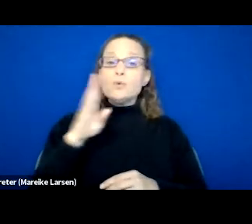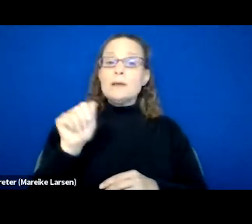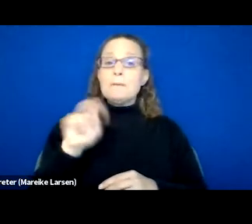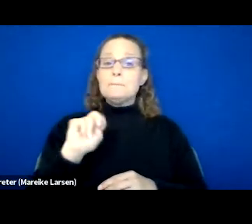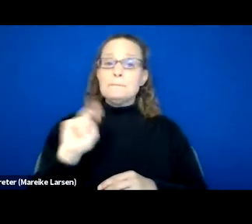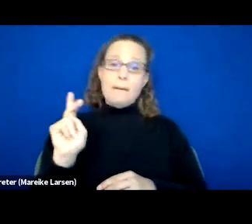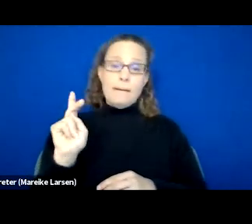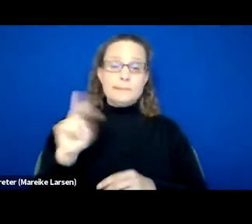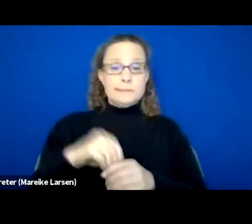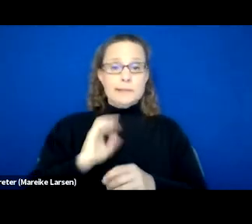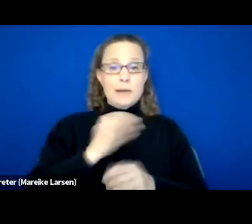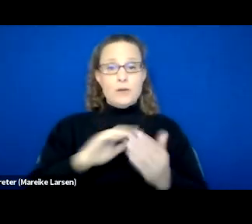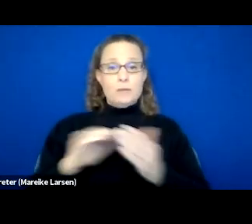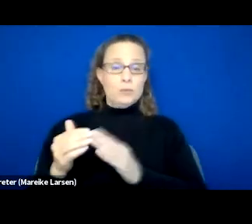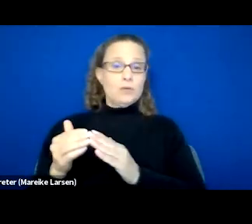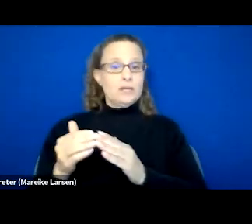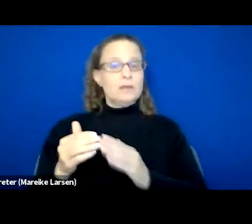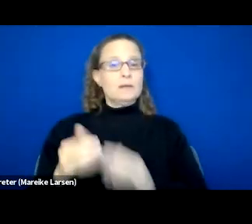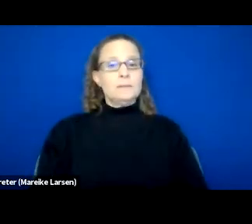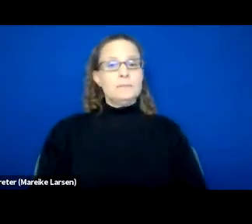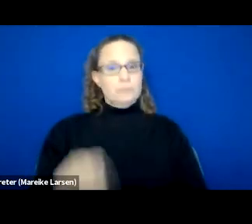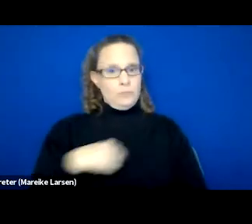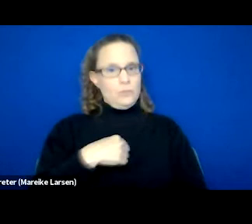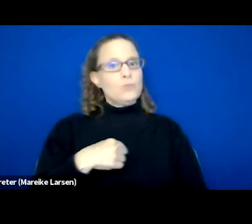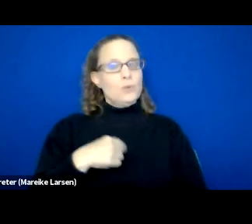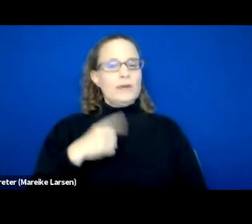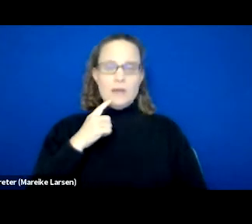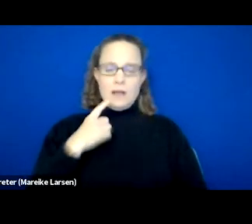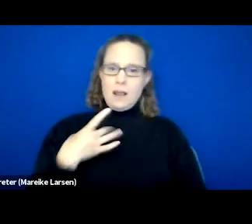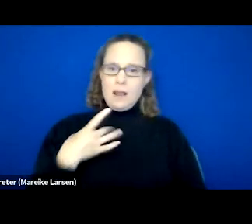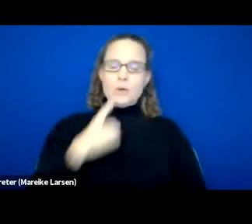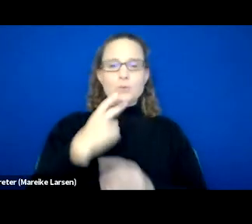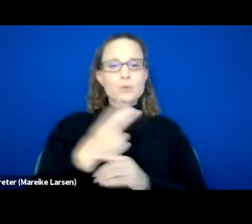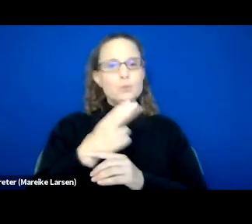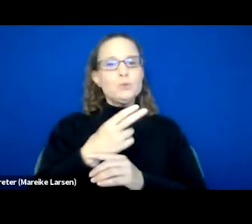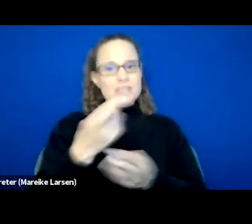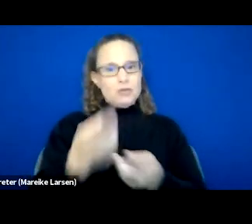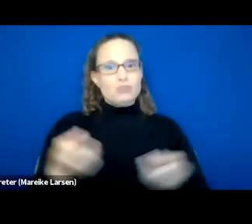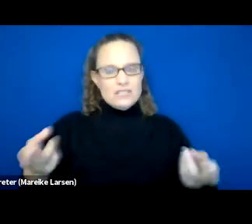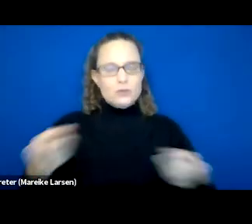We we're big on using the resources through the community and getting the clients engaged.